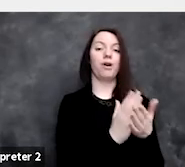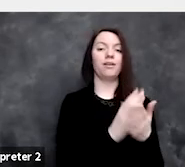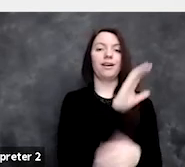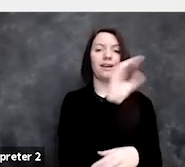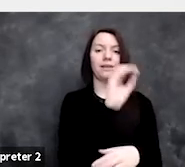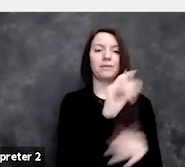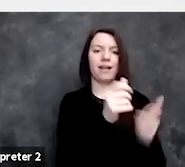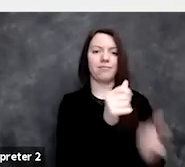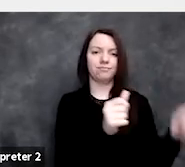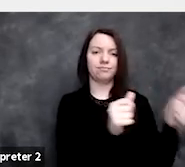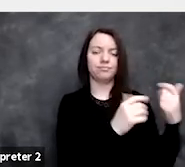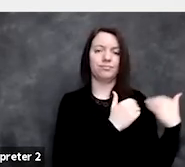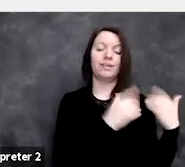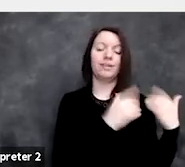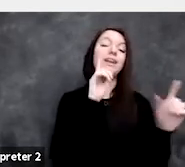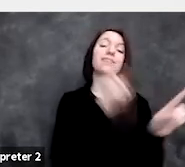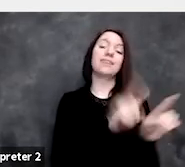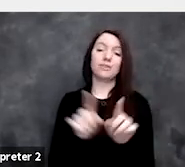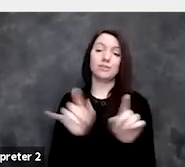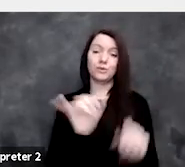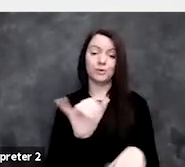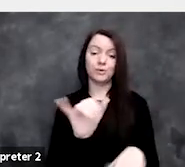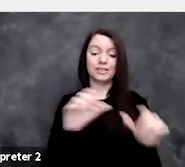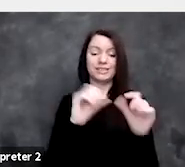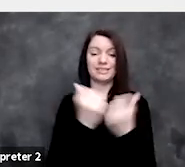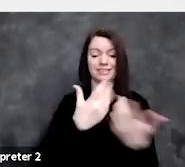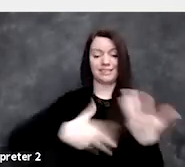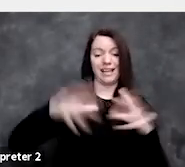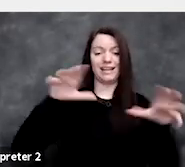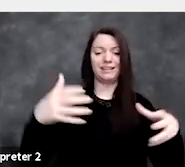and I think as a society, we need to make better choices.